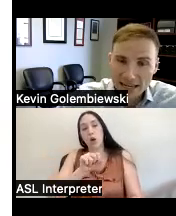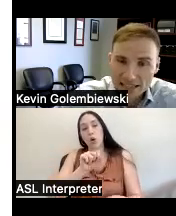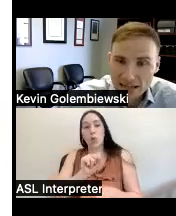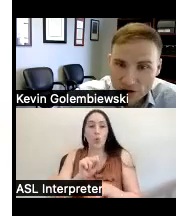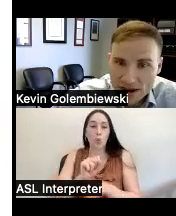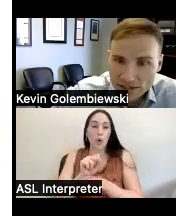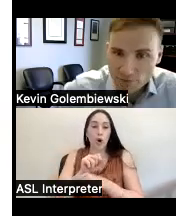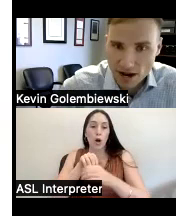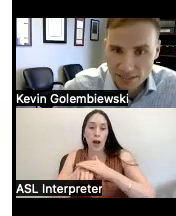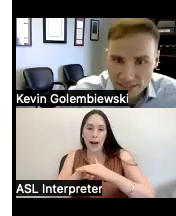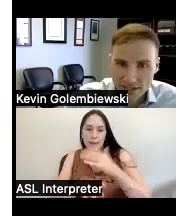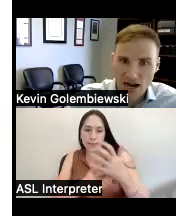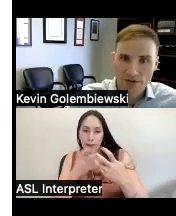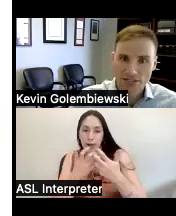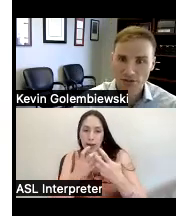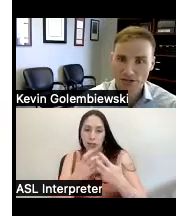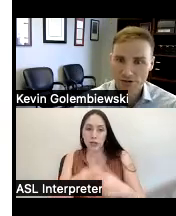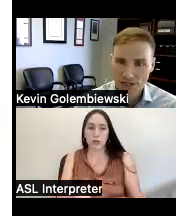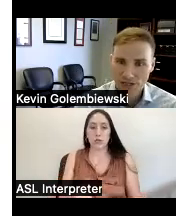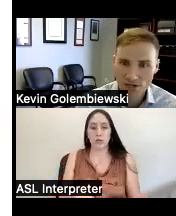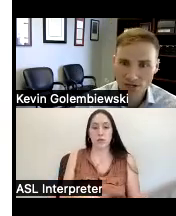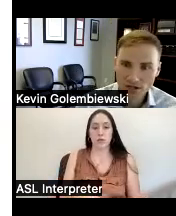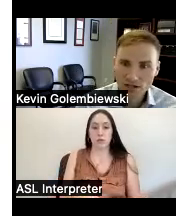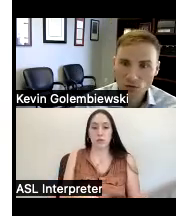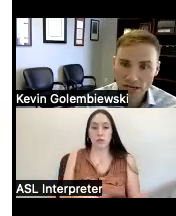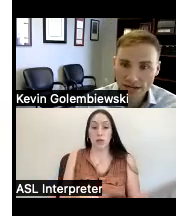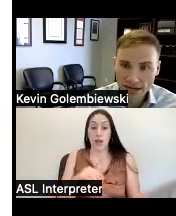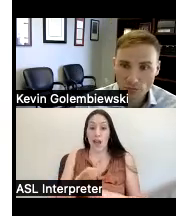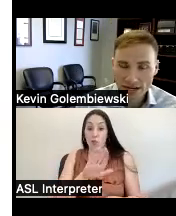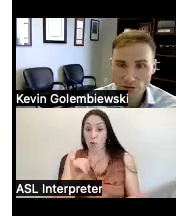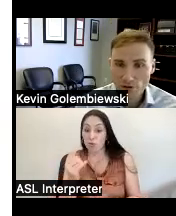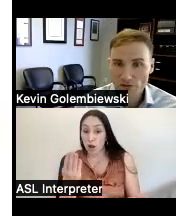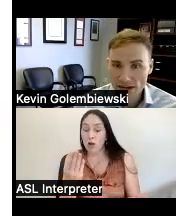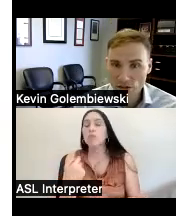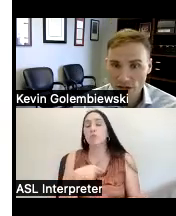Engaged in an interactive process to accommodate you at your job we can help by either providing